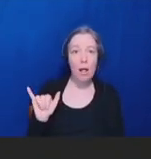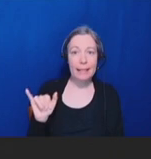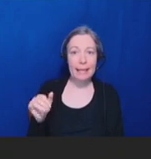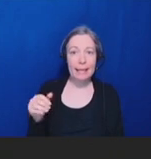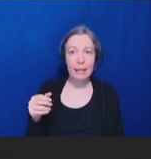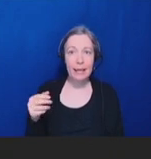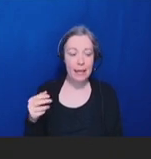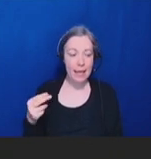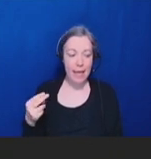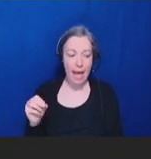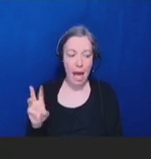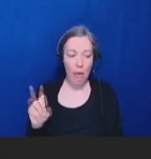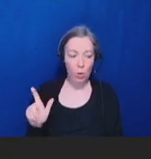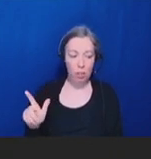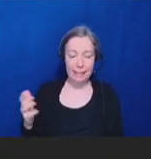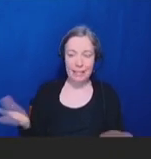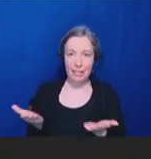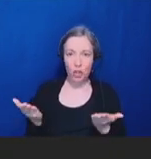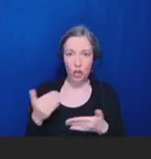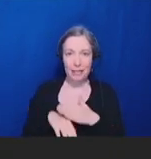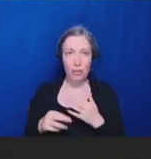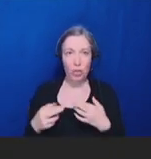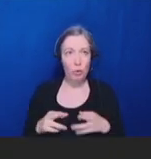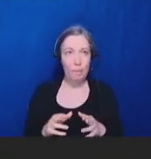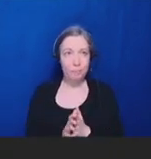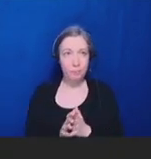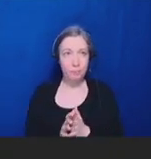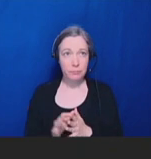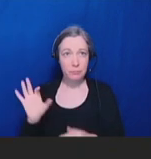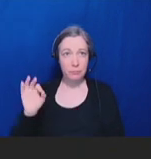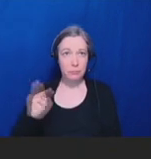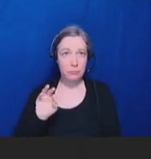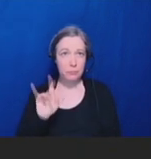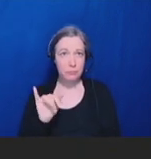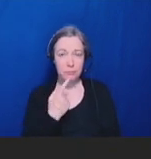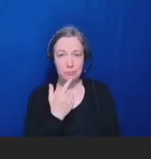Molly Howell: Thank you. Just a couple comments. I really like your recommendations